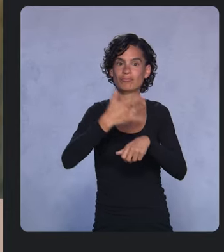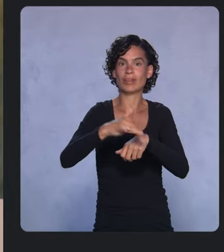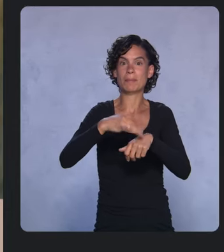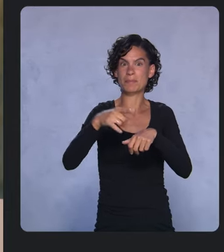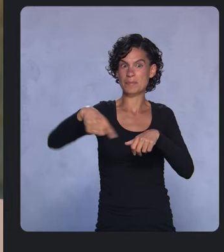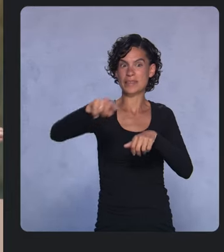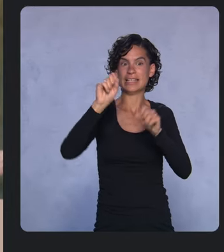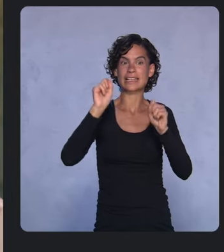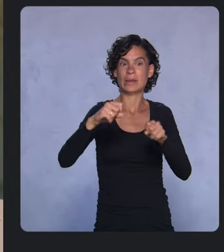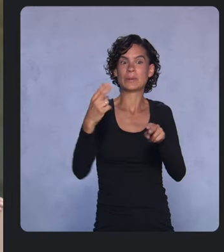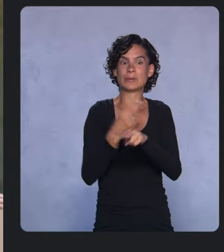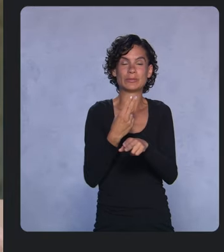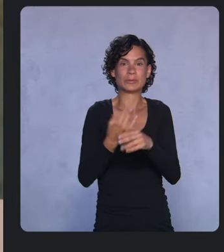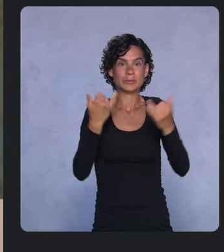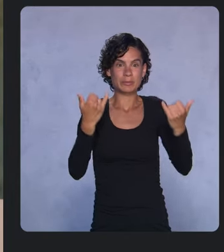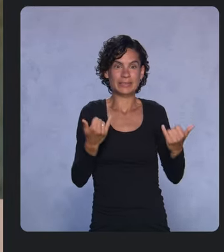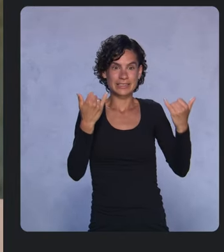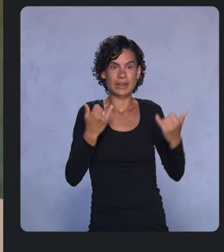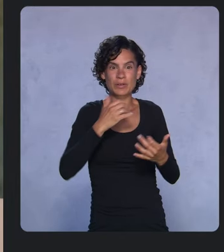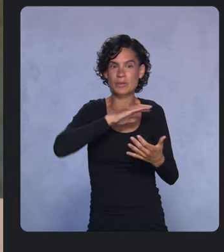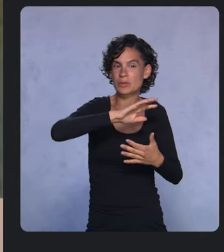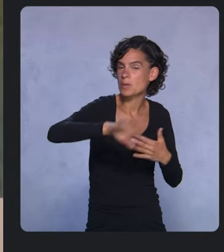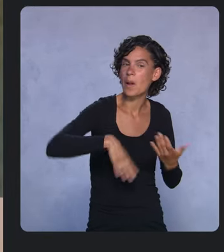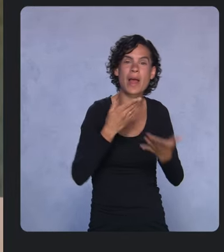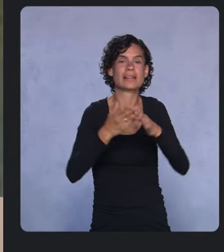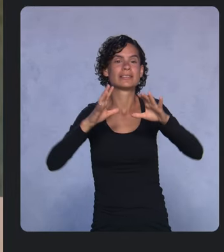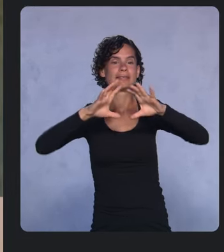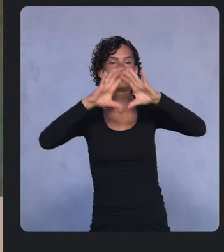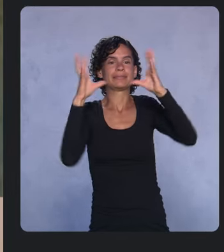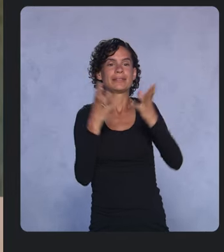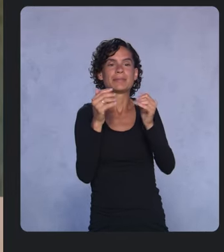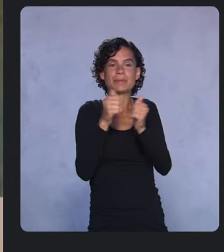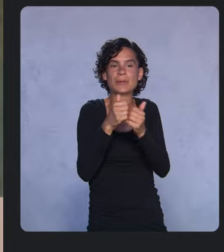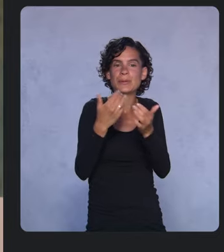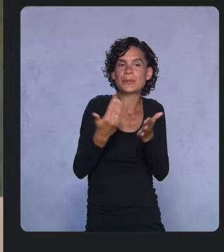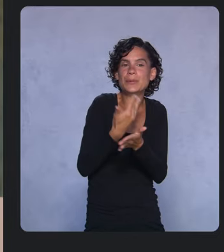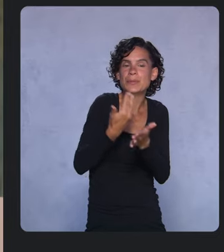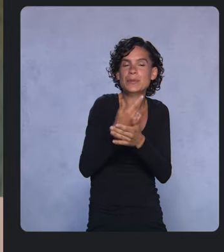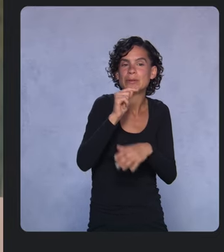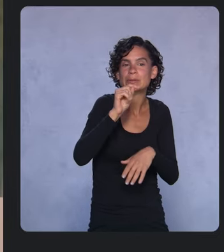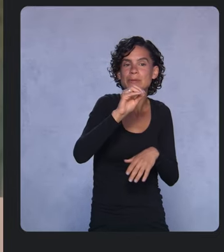and all of this comes together with new tooling with the release of Android Studio Arctic Fox beta,